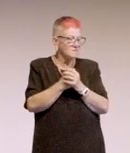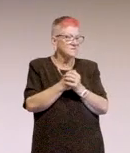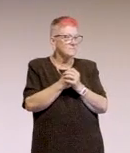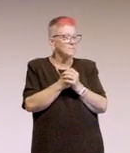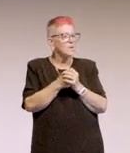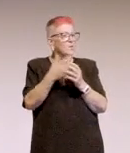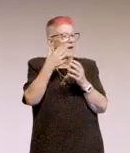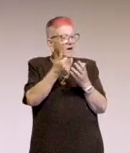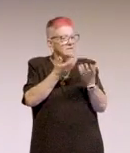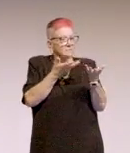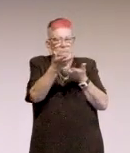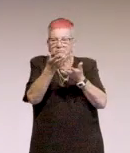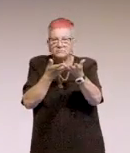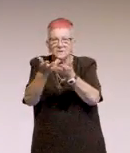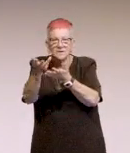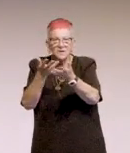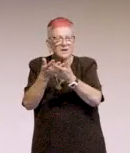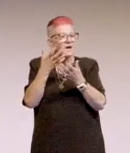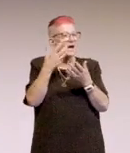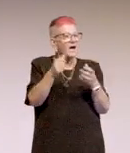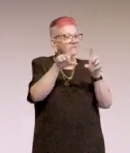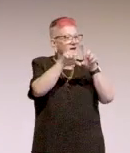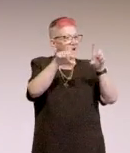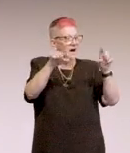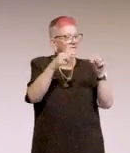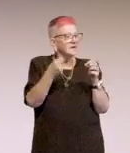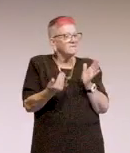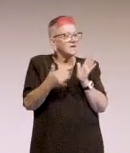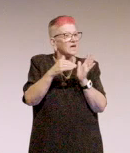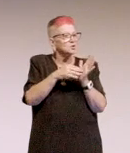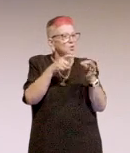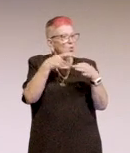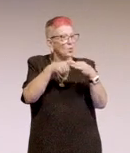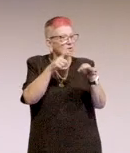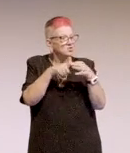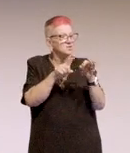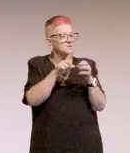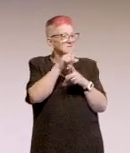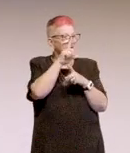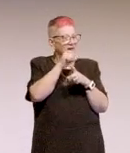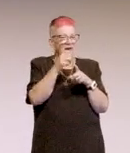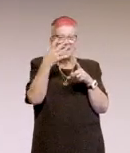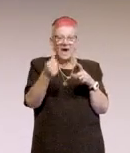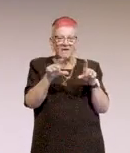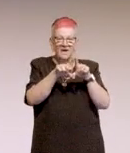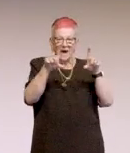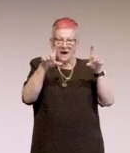We have a discussion as a group. So we've got some more cards with more questions on them. So that we pull out a card and then just discuss that.